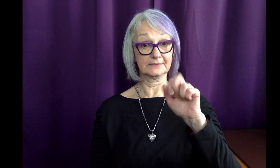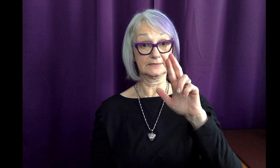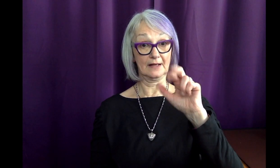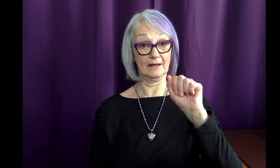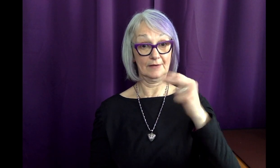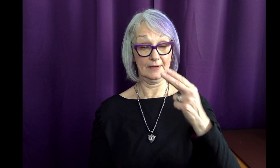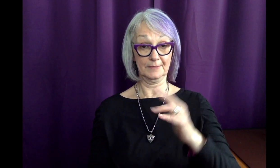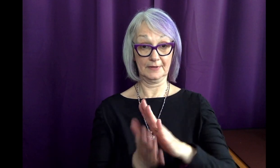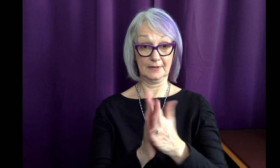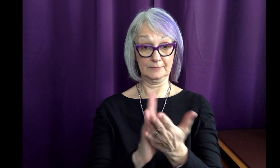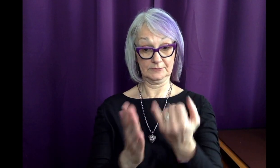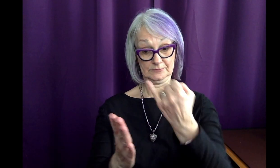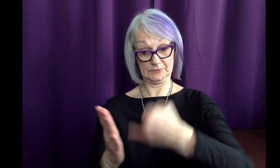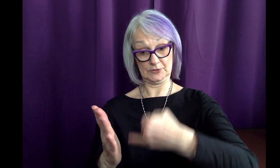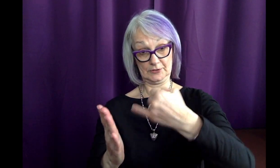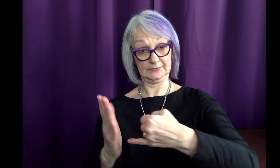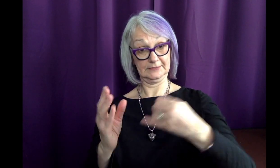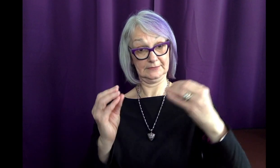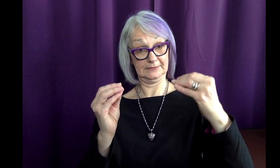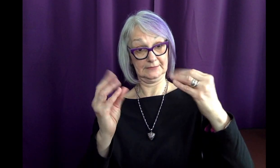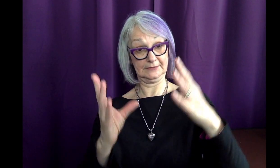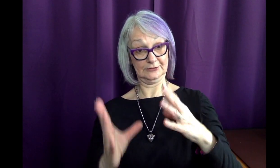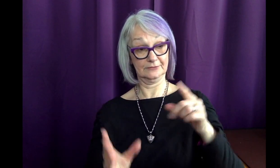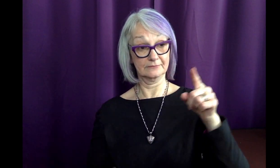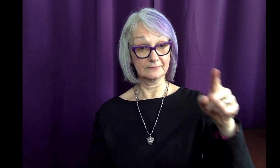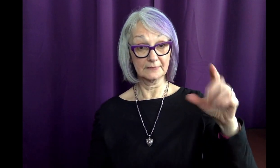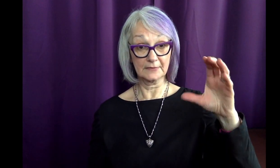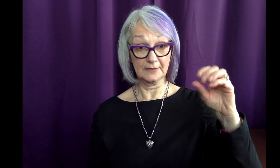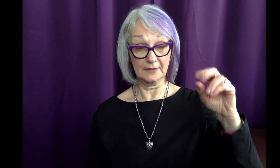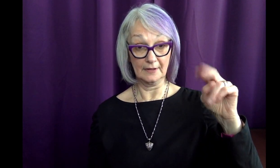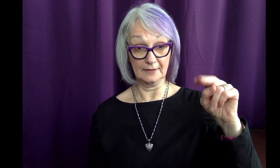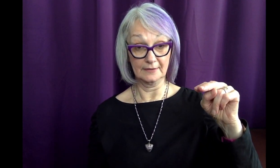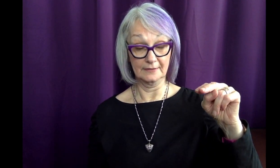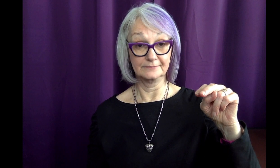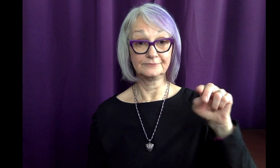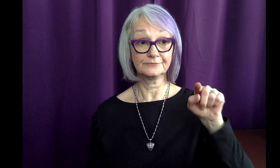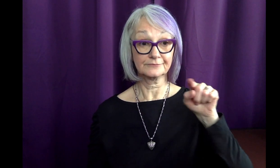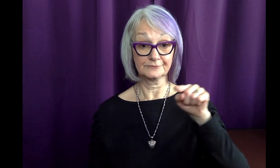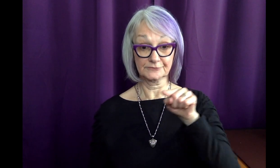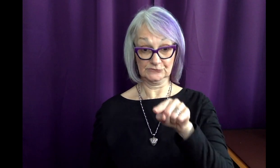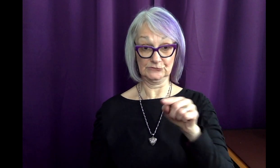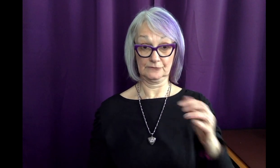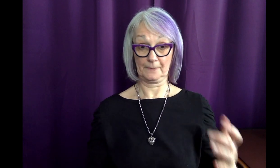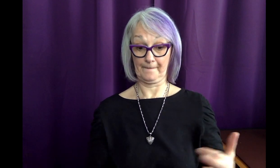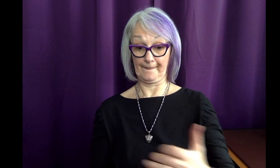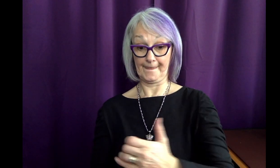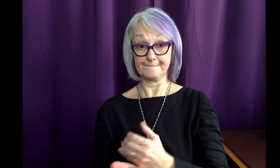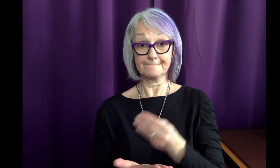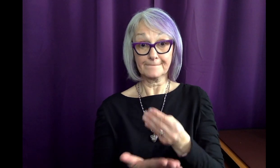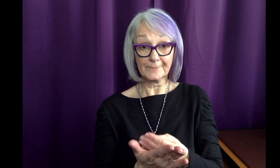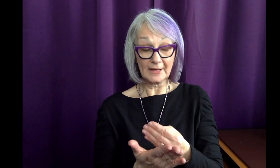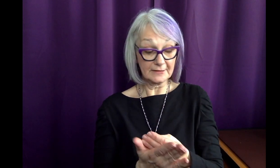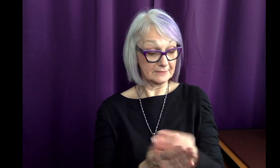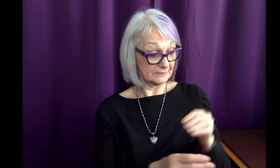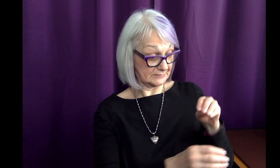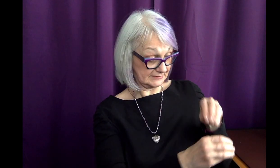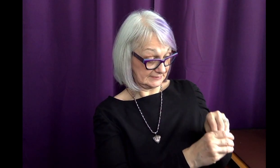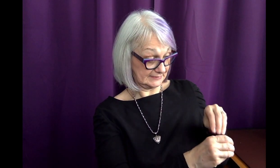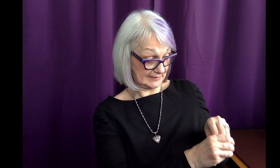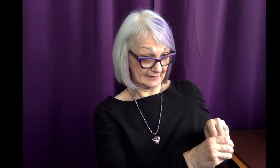As an art teacher in Connecticut, Sarah was saving her money